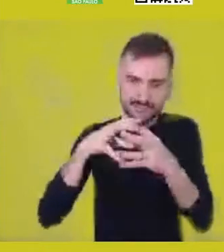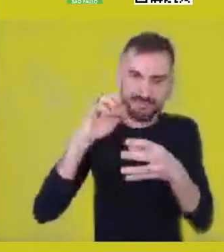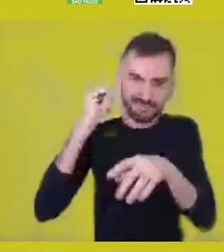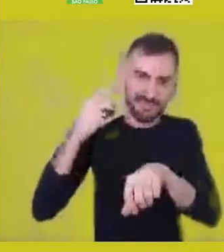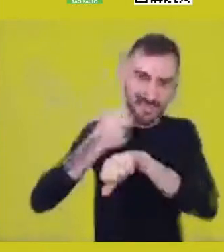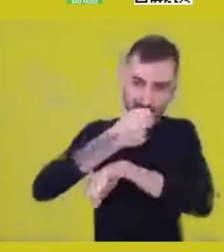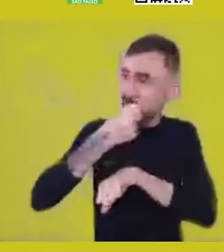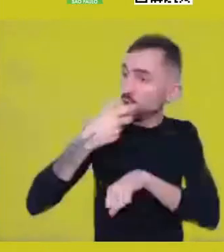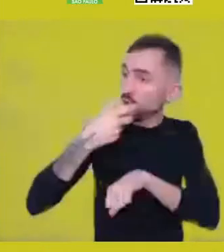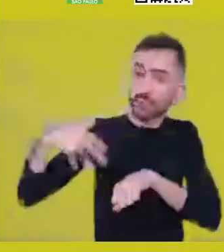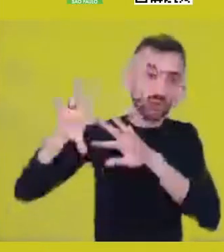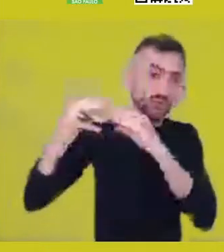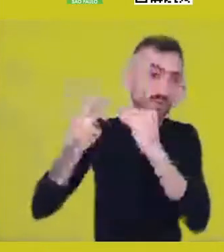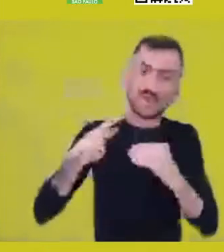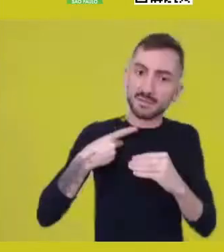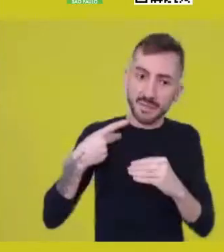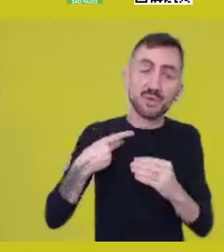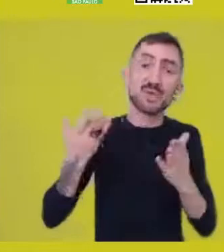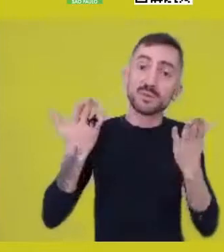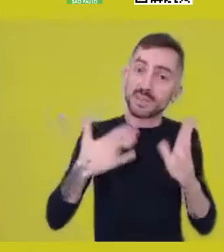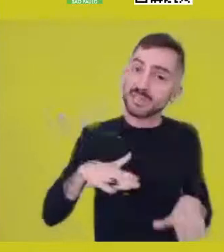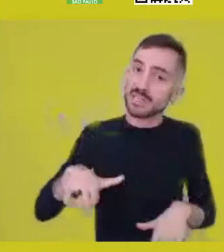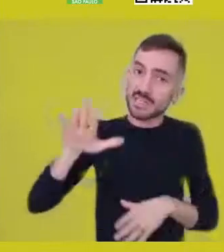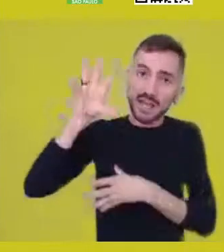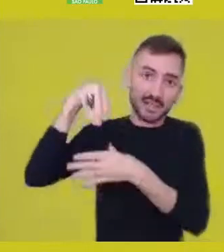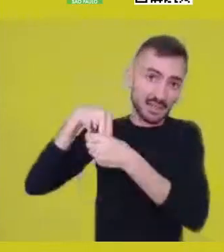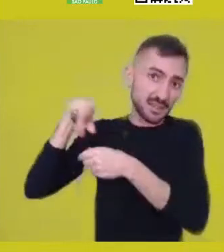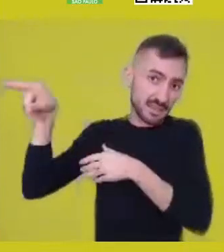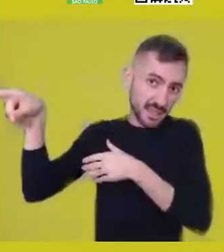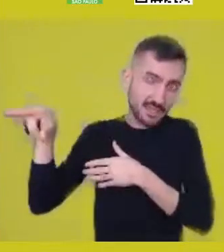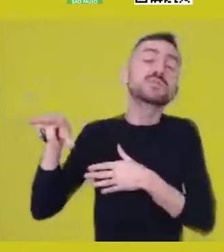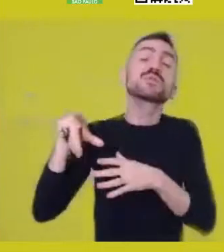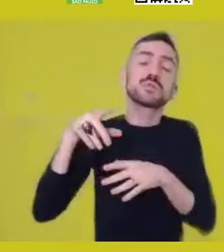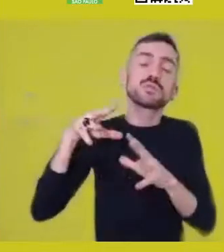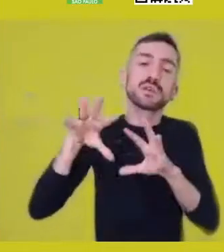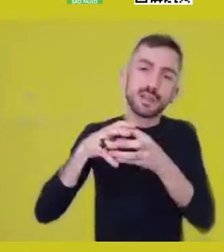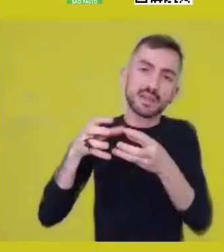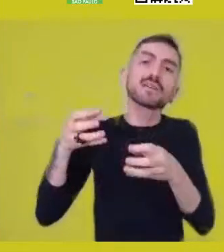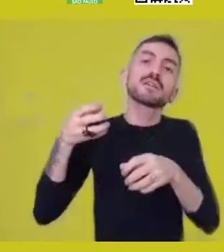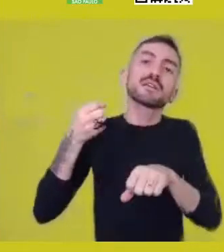I was born and raised in a quilombo, and it was starting from the investigations of this history